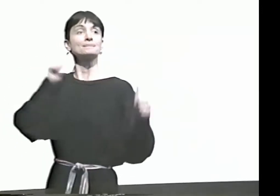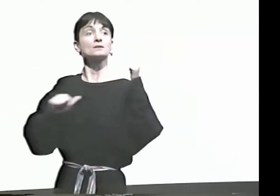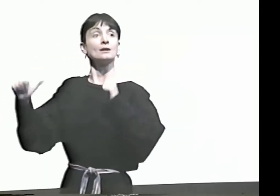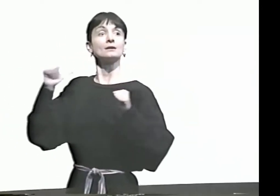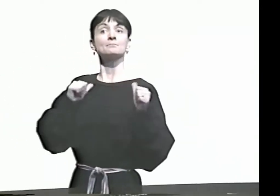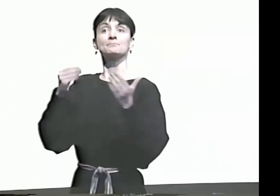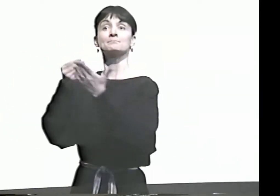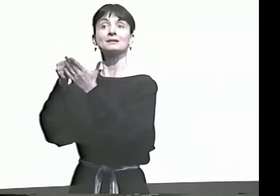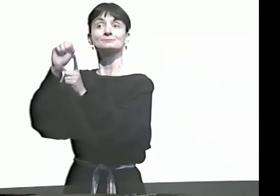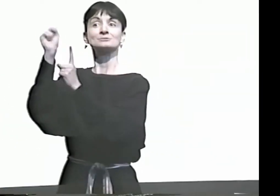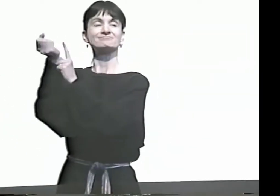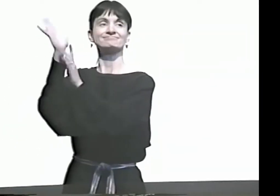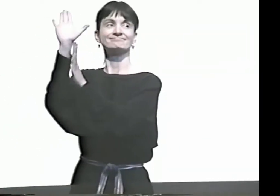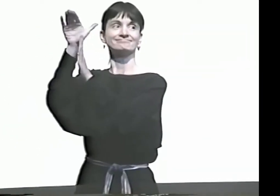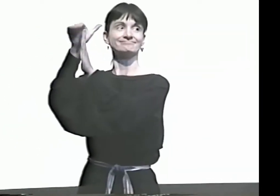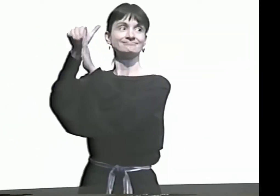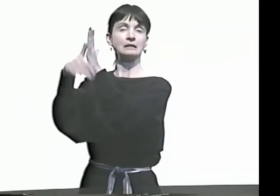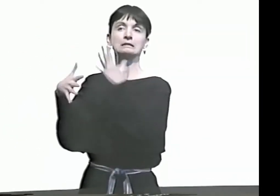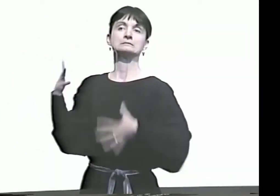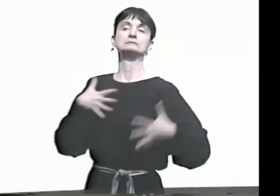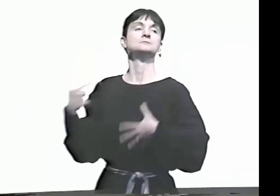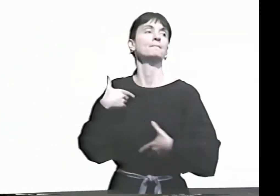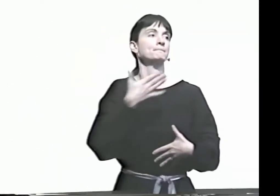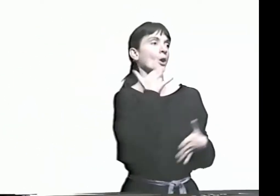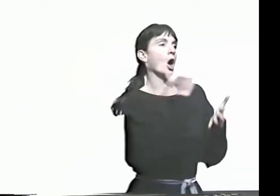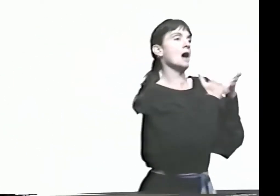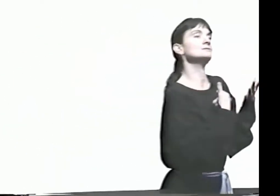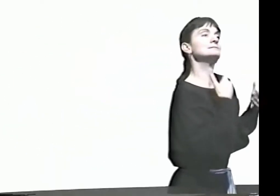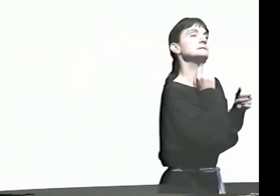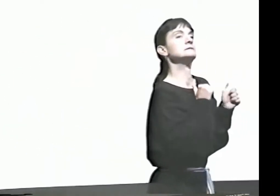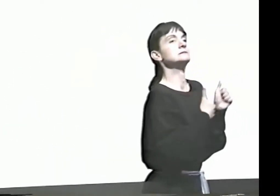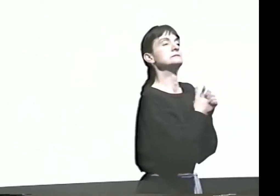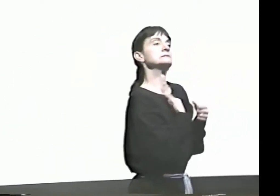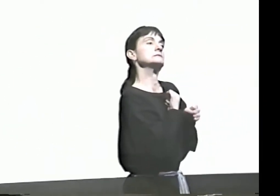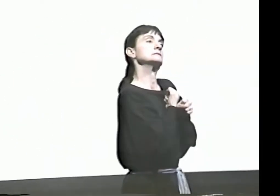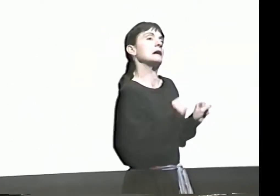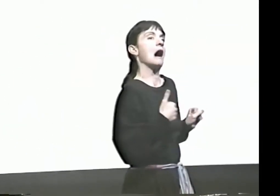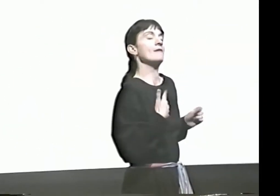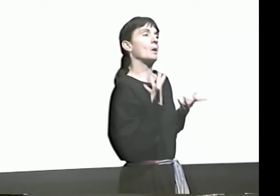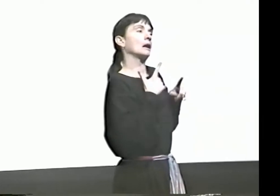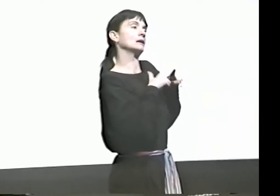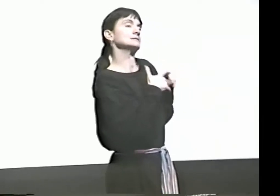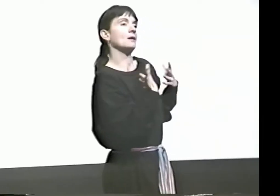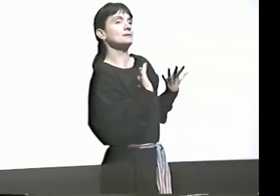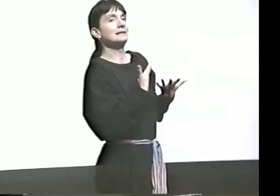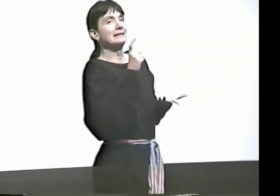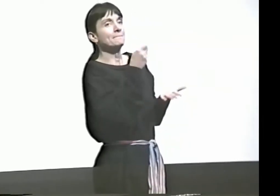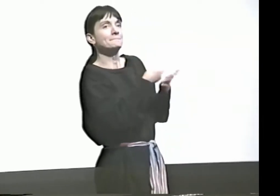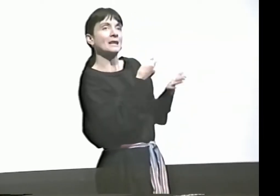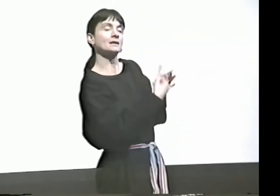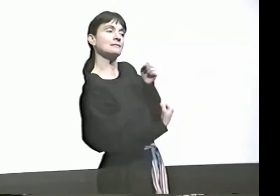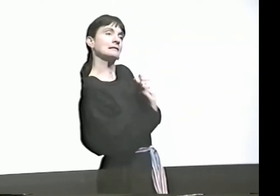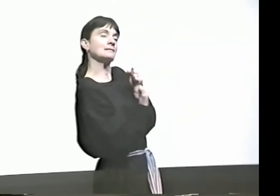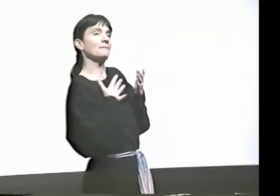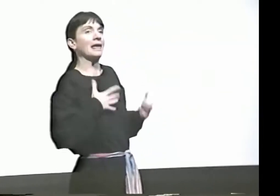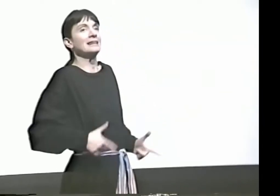I WAS STUDYING BECAUSE I DECIDED THAT THE THEATER MARKET WASN'T VERY GOOD AND I MIGHT NOT HAVE A JOB, AND I WANTED TO HAVE SOMETHING I COULD DEPEND ON, YOU KNOW?